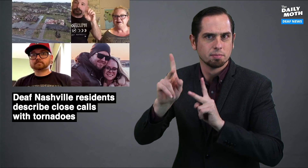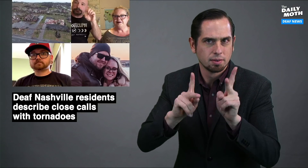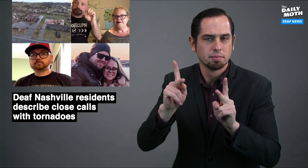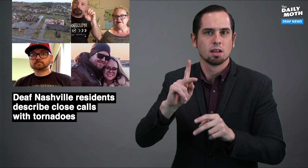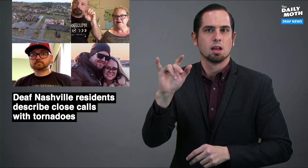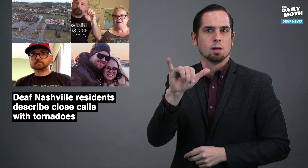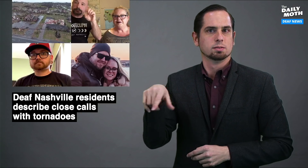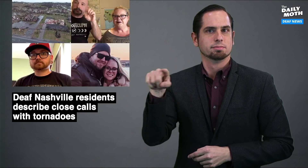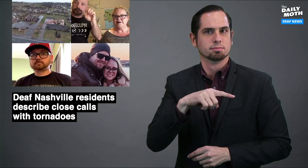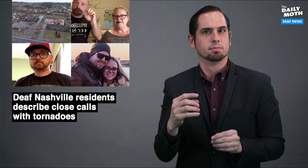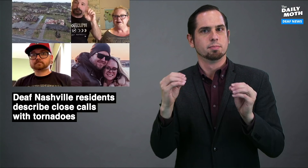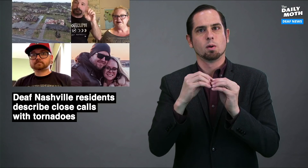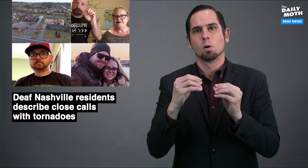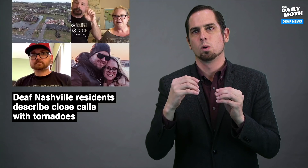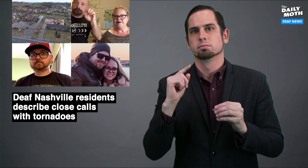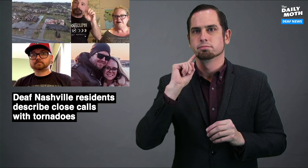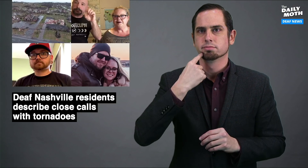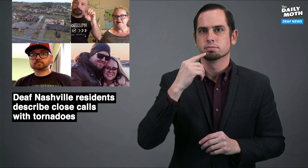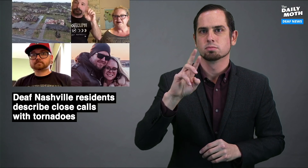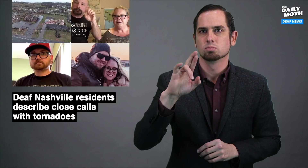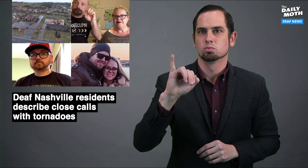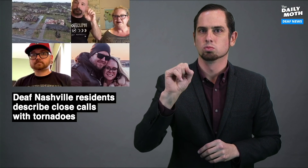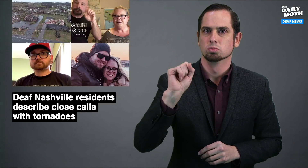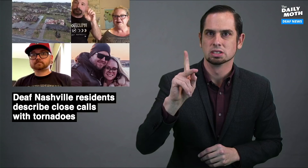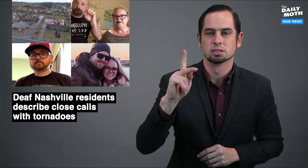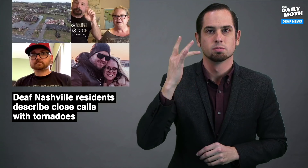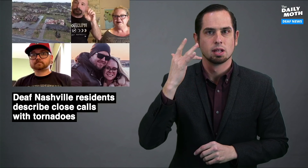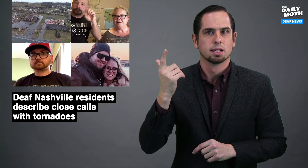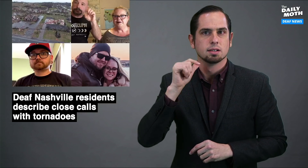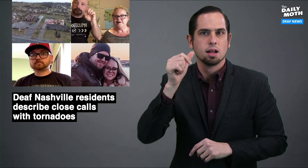deaf people and how they face greater risks because of